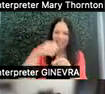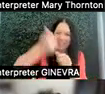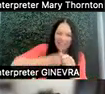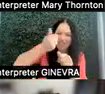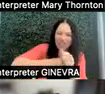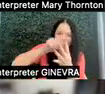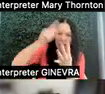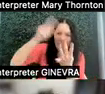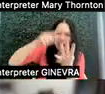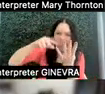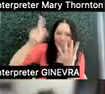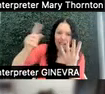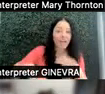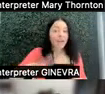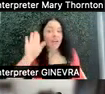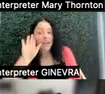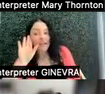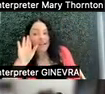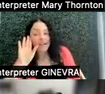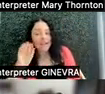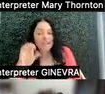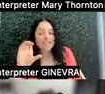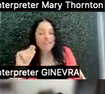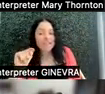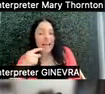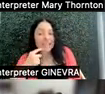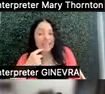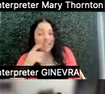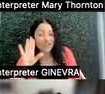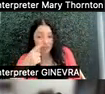Kathryn, do you mind if I just make a really quick plug?